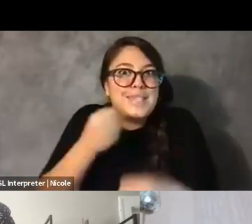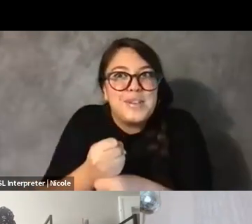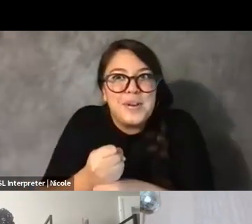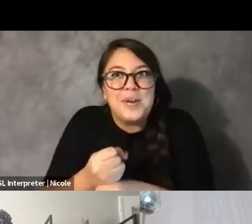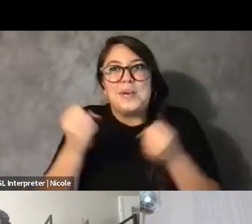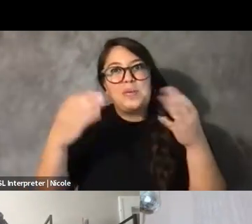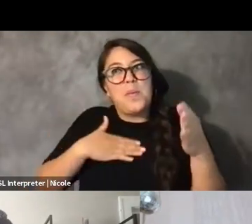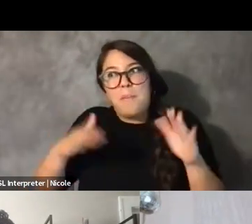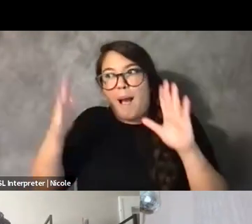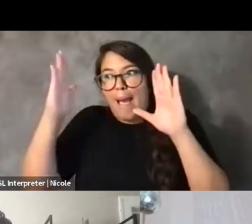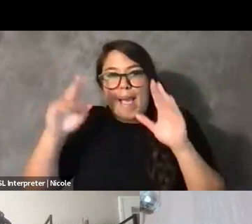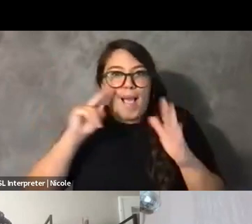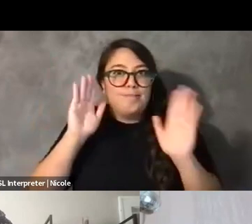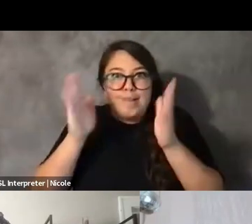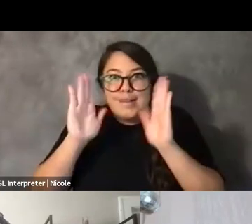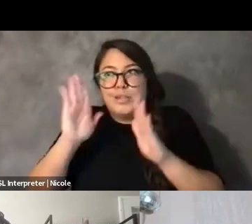after this, alongside the album creation.